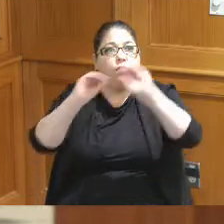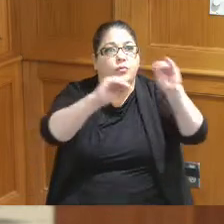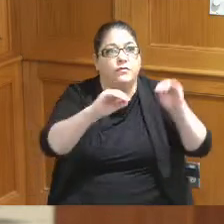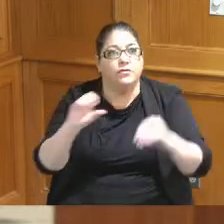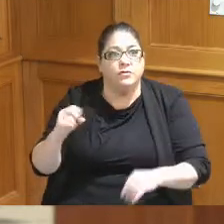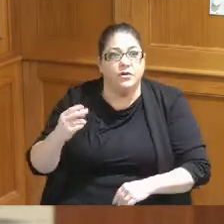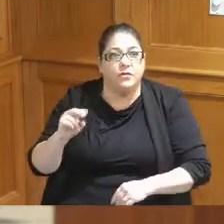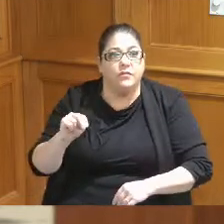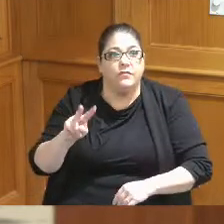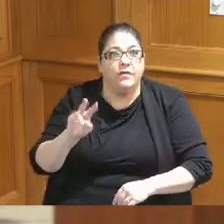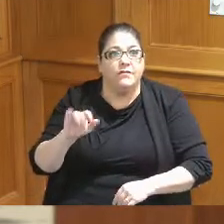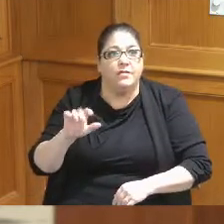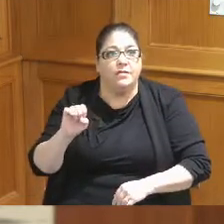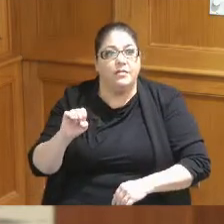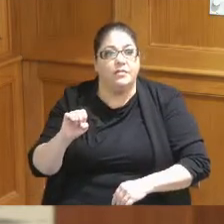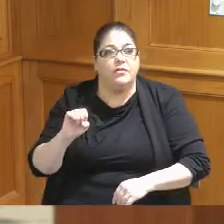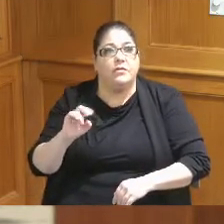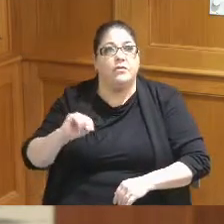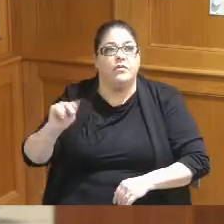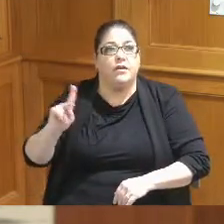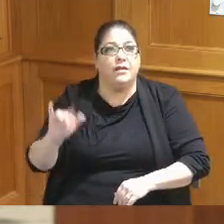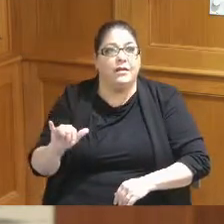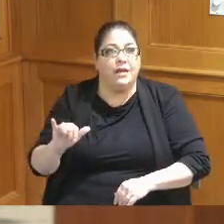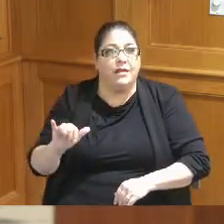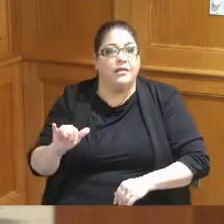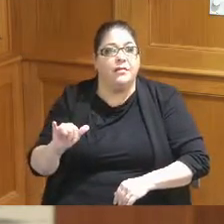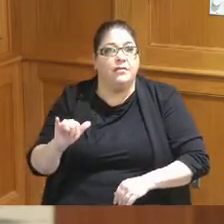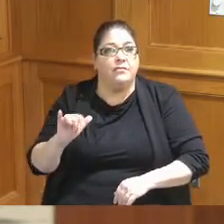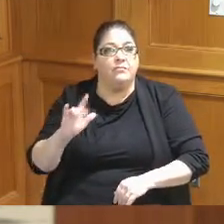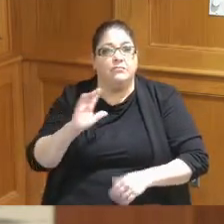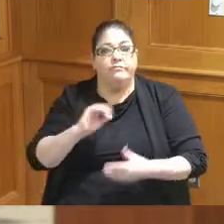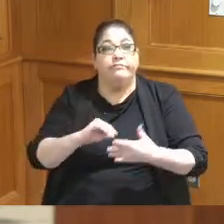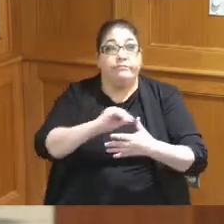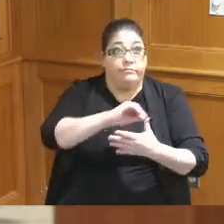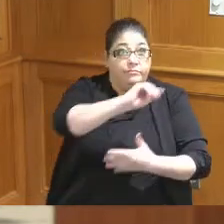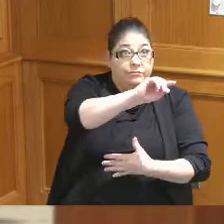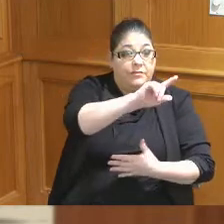hopefully or Northern Kentucky would be I think our priorities on some of those or